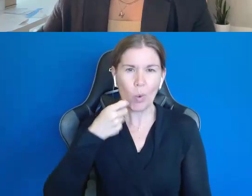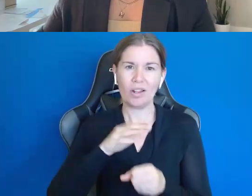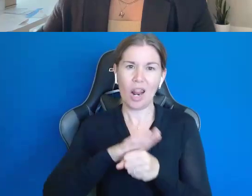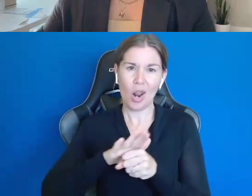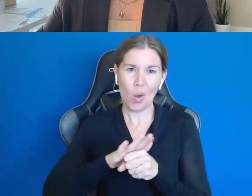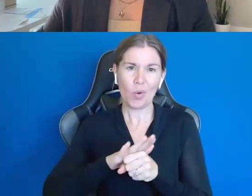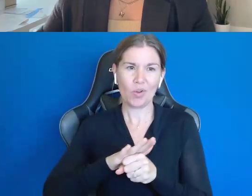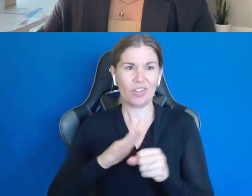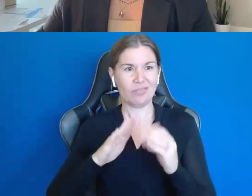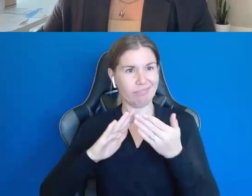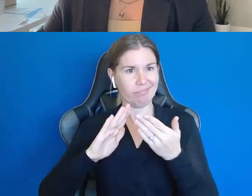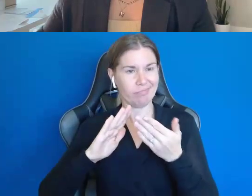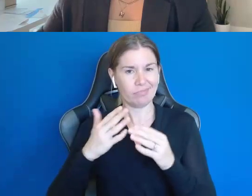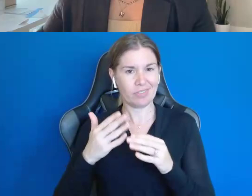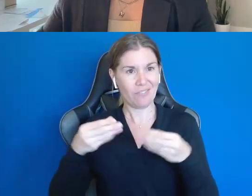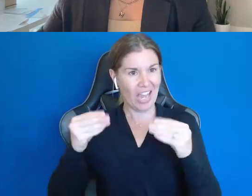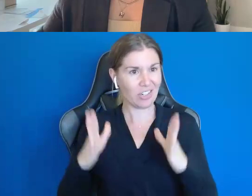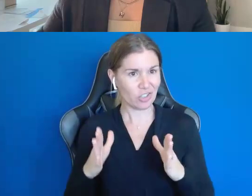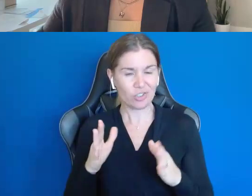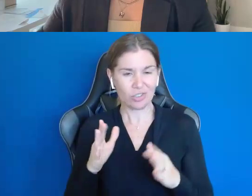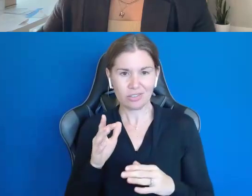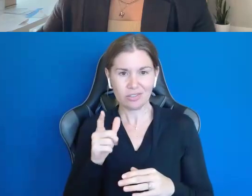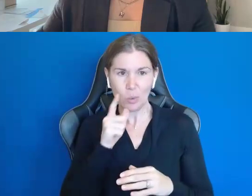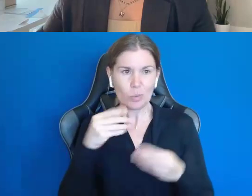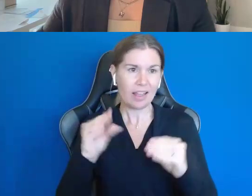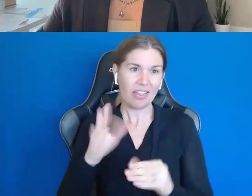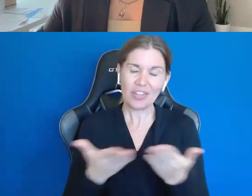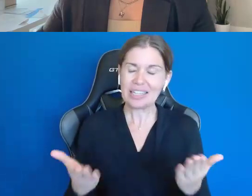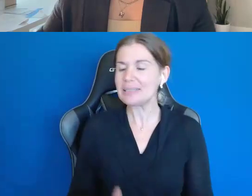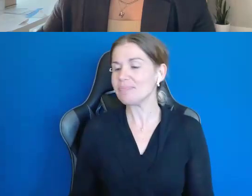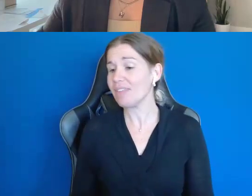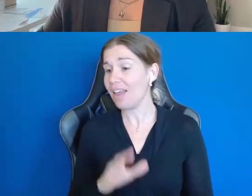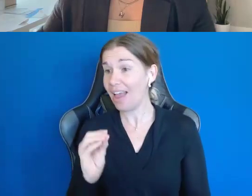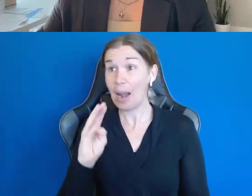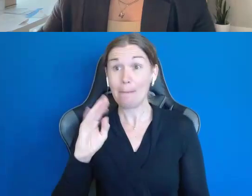So, that's how the whole store and Michael loves food service,